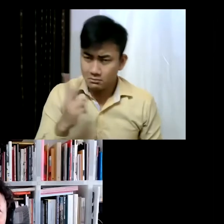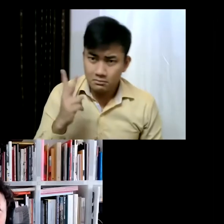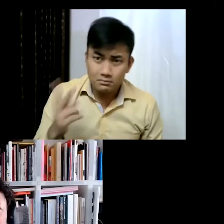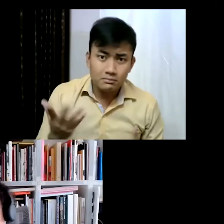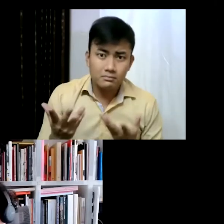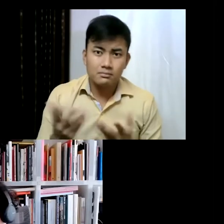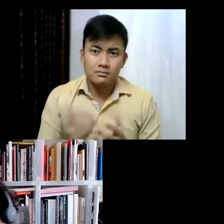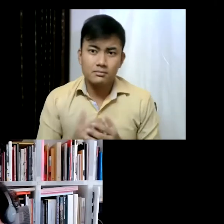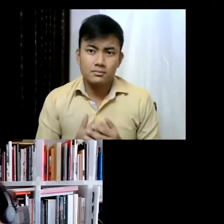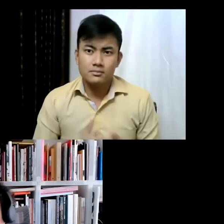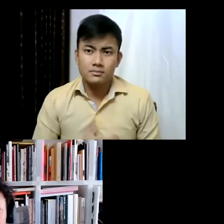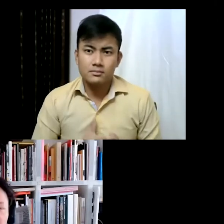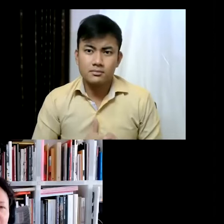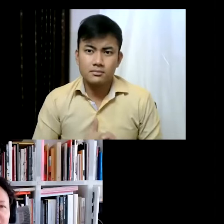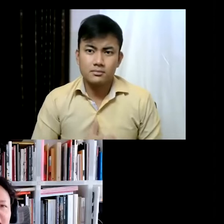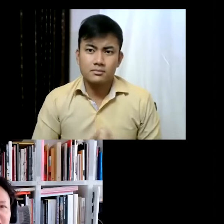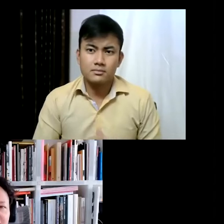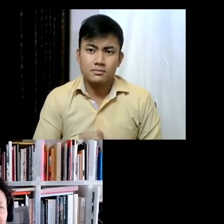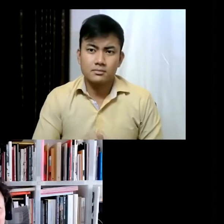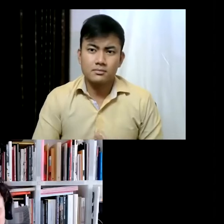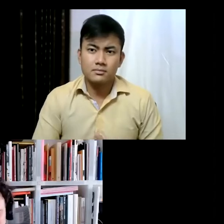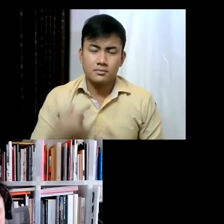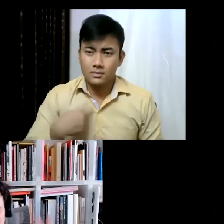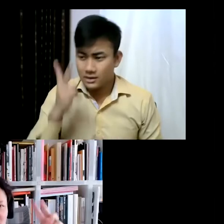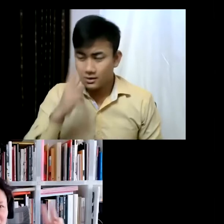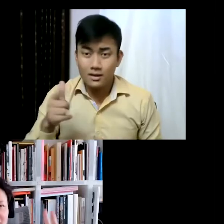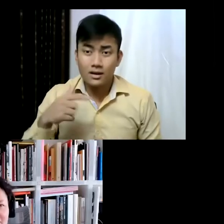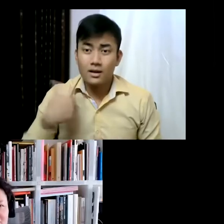you know, sometimes it might sound a little bit like you know the climate change...